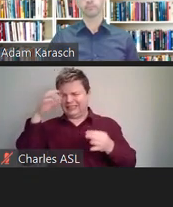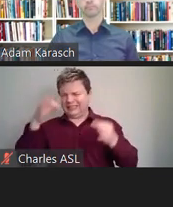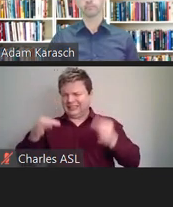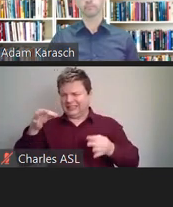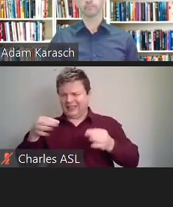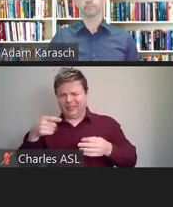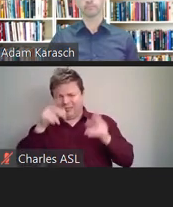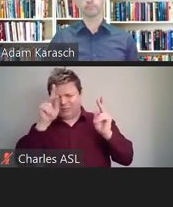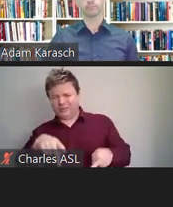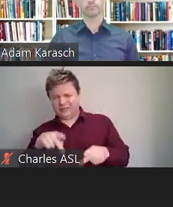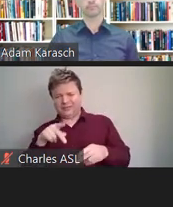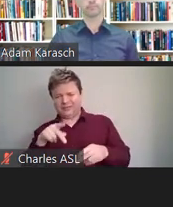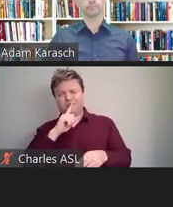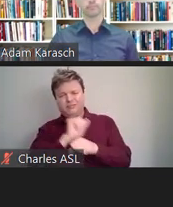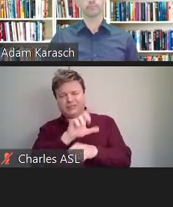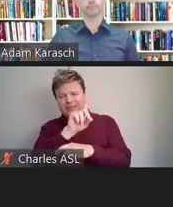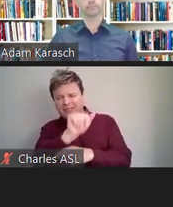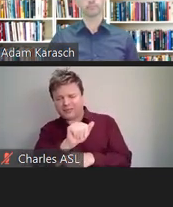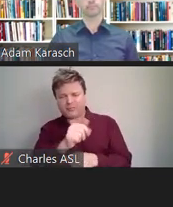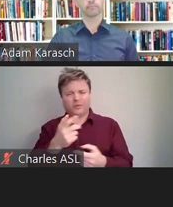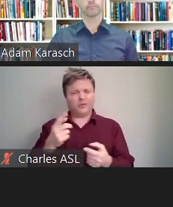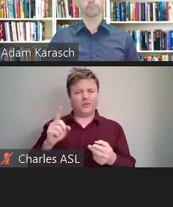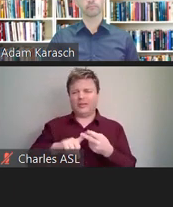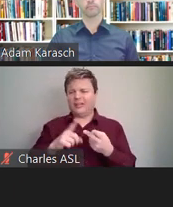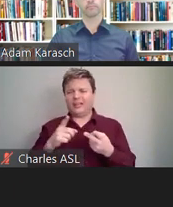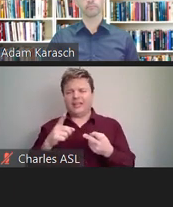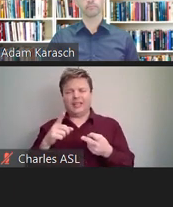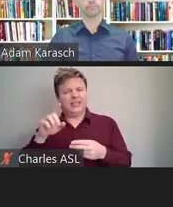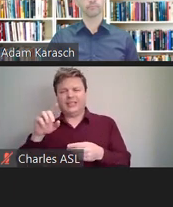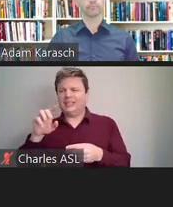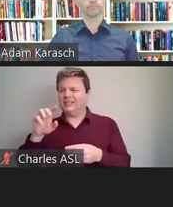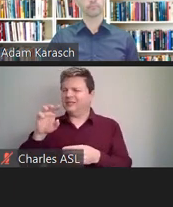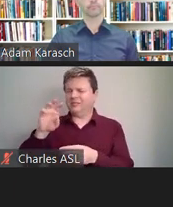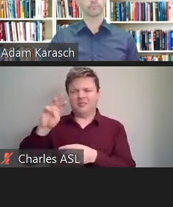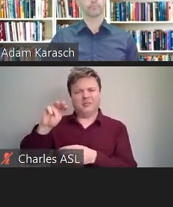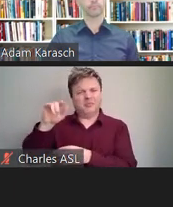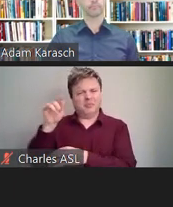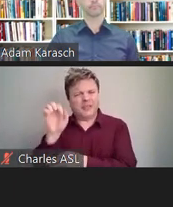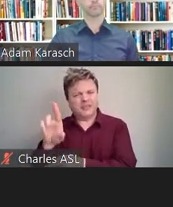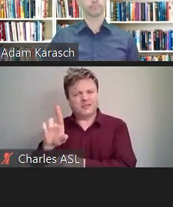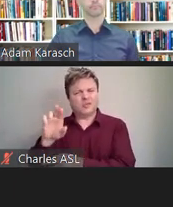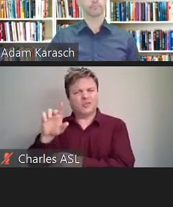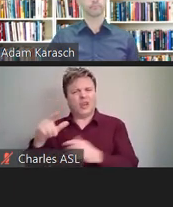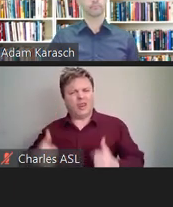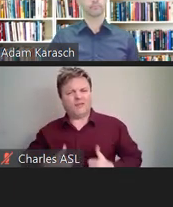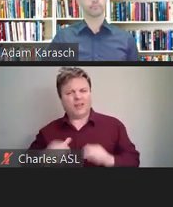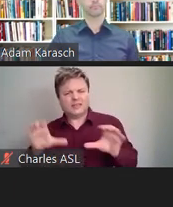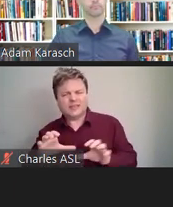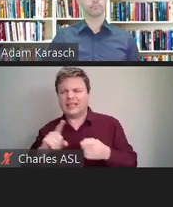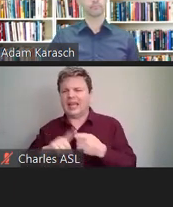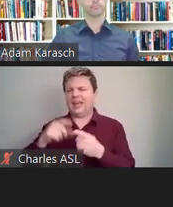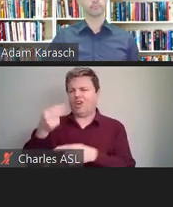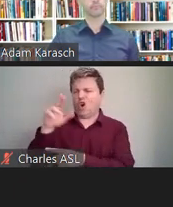activities, and undue hardship, really boiling it down, you really have to remember only two things.